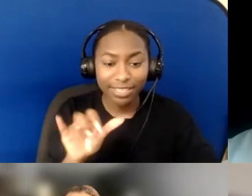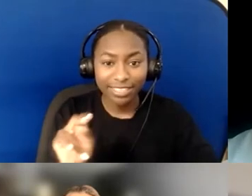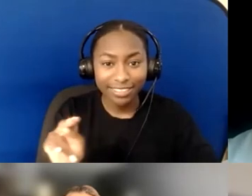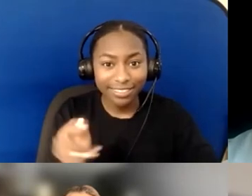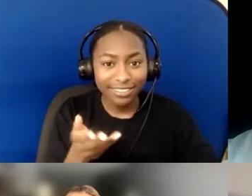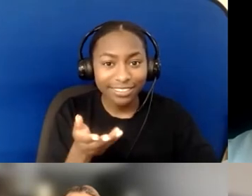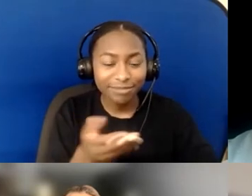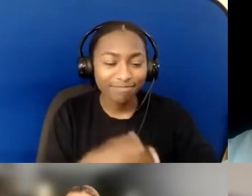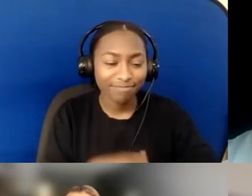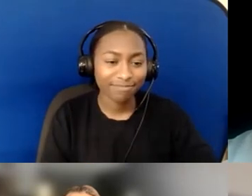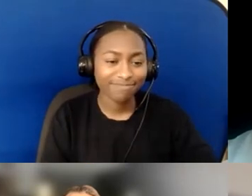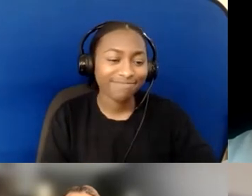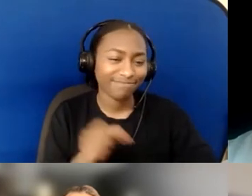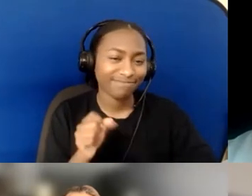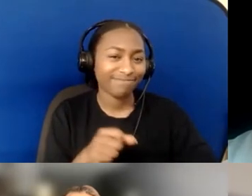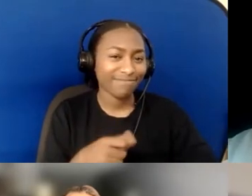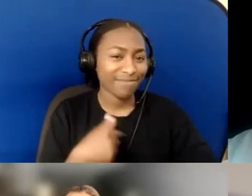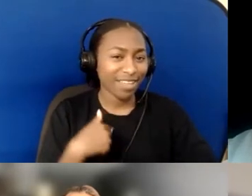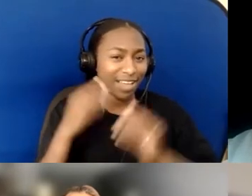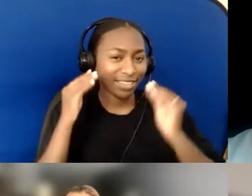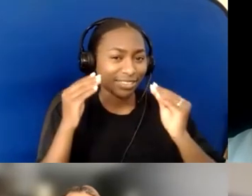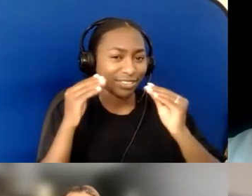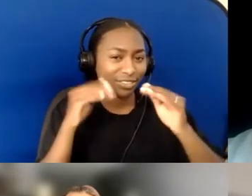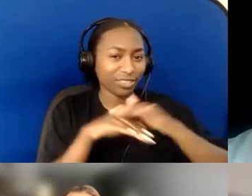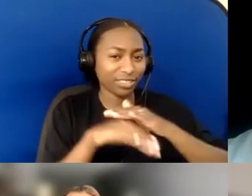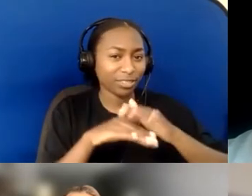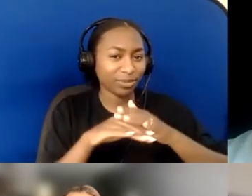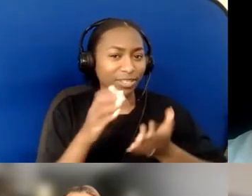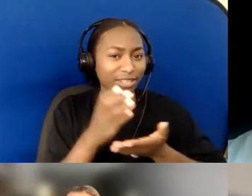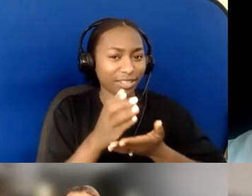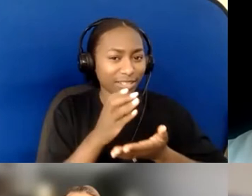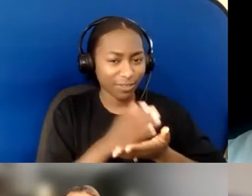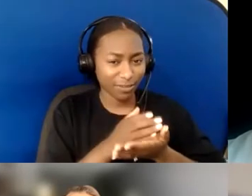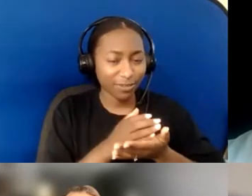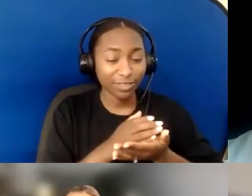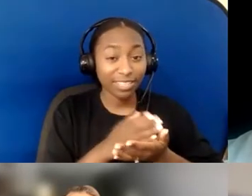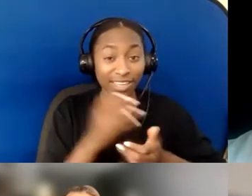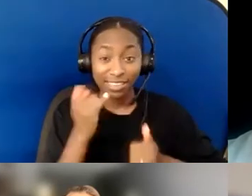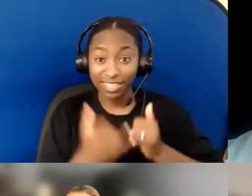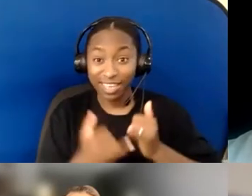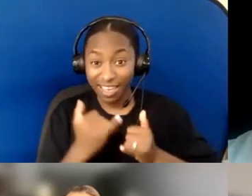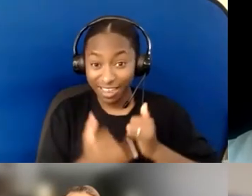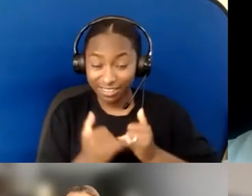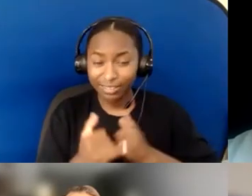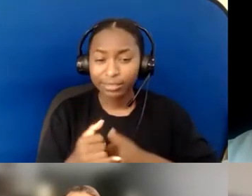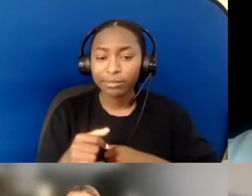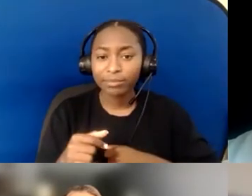in the accessibility class that I teach, by the end of the quarter, the students tell me they're running around with a mini-checklist in their heads.